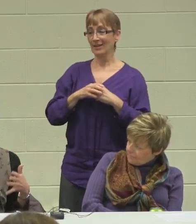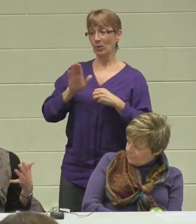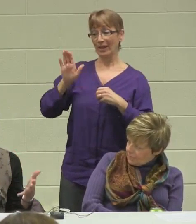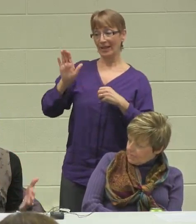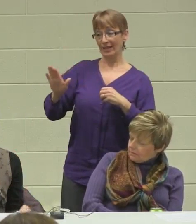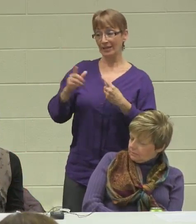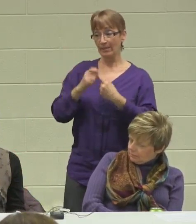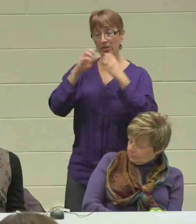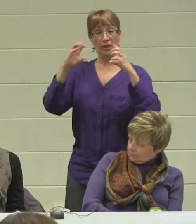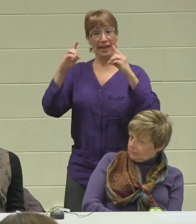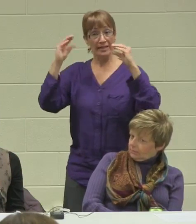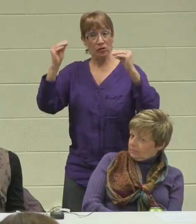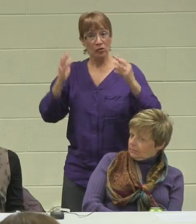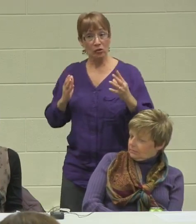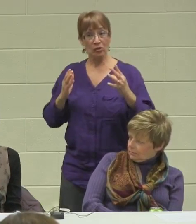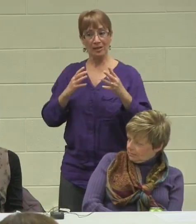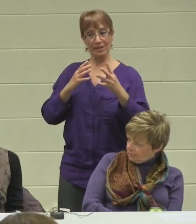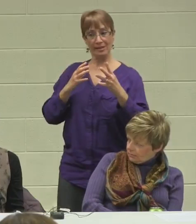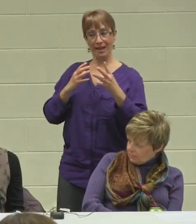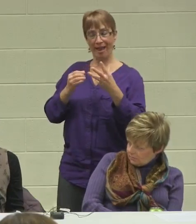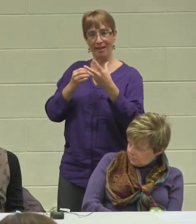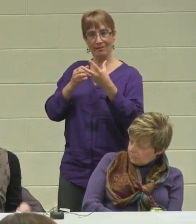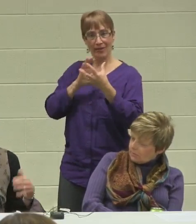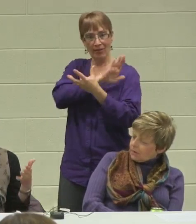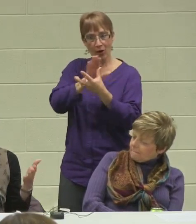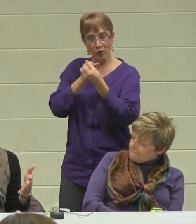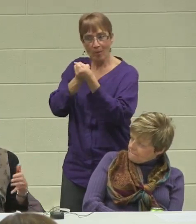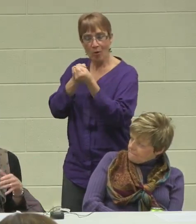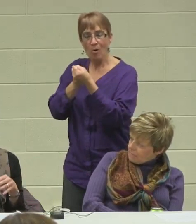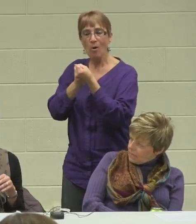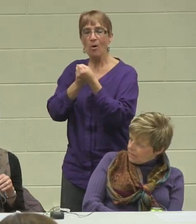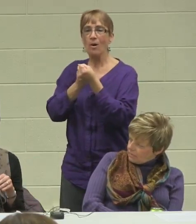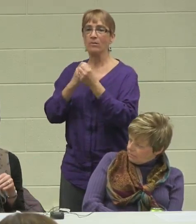in support were humongous. Now there's a lot more help for Aspergers,